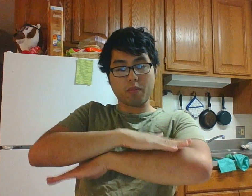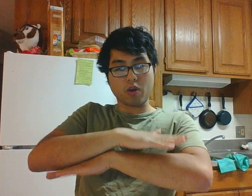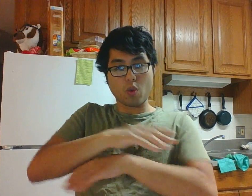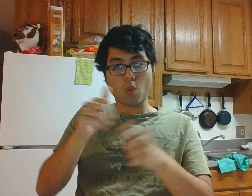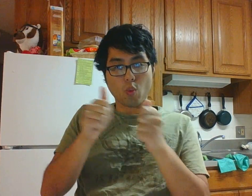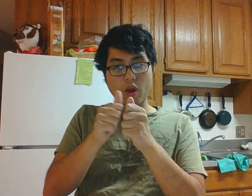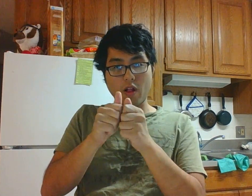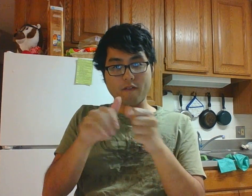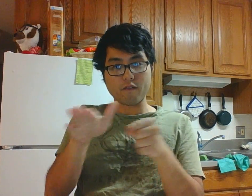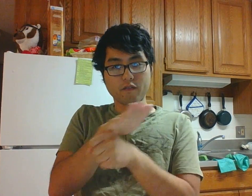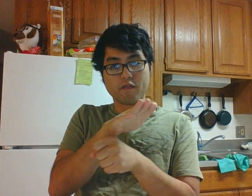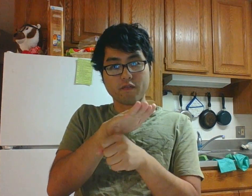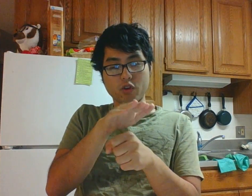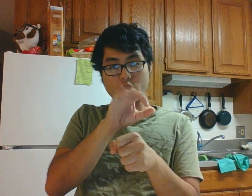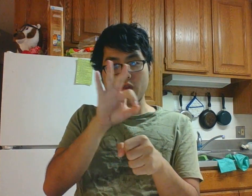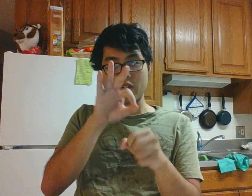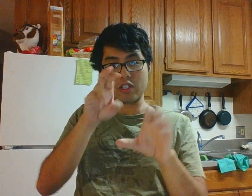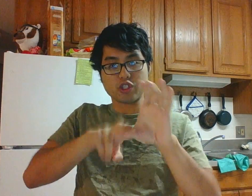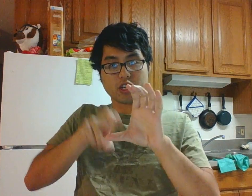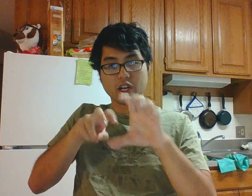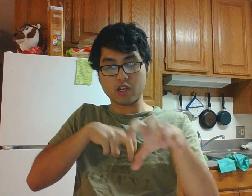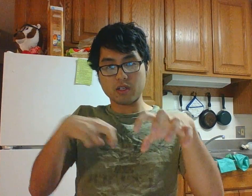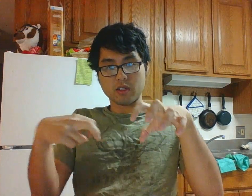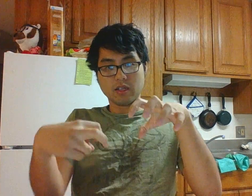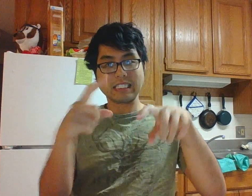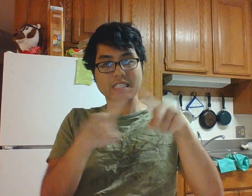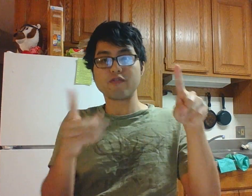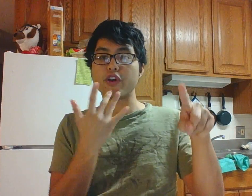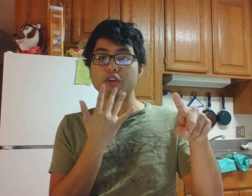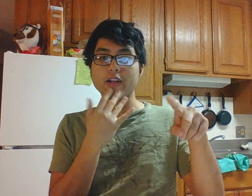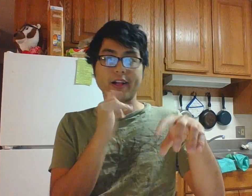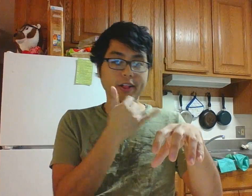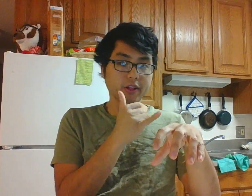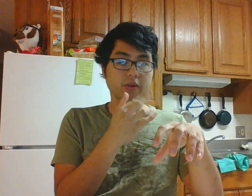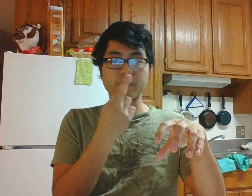tables with full of chairs in circle, different colors